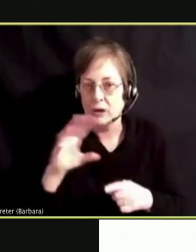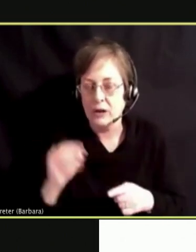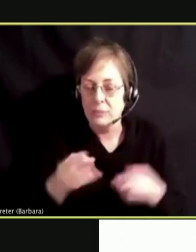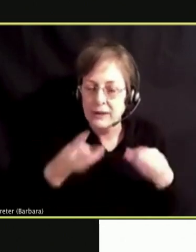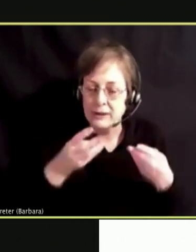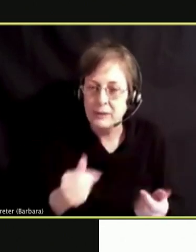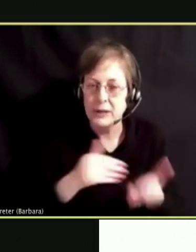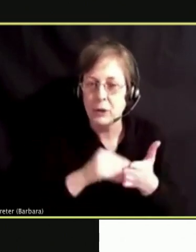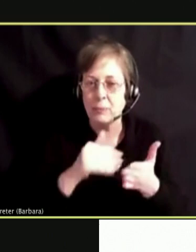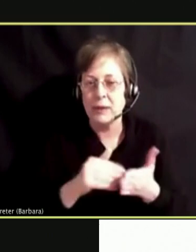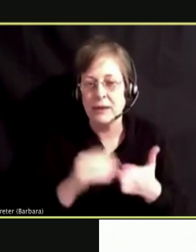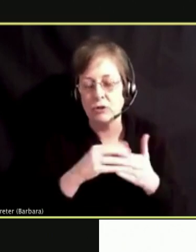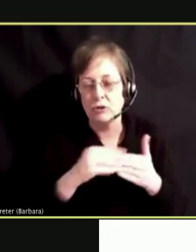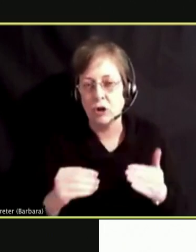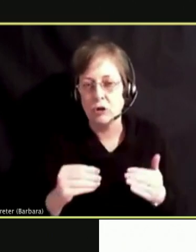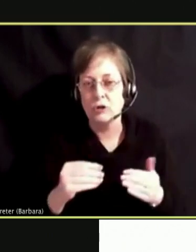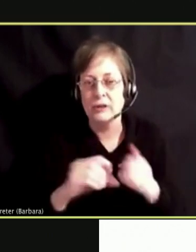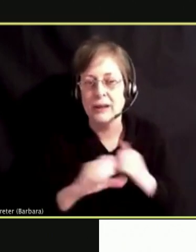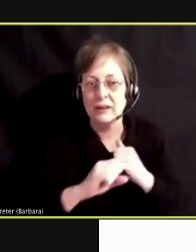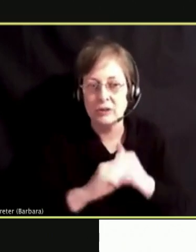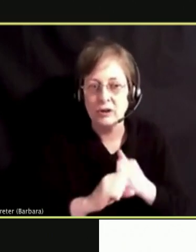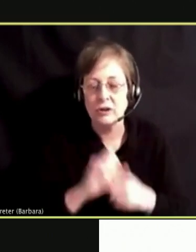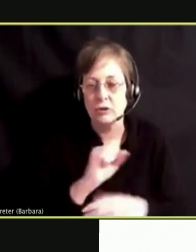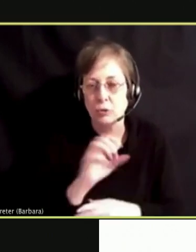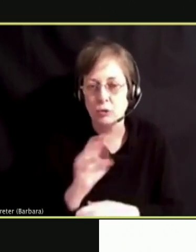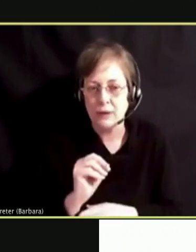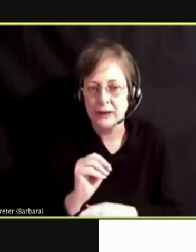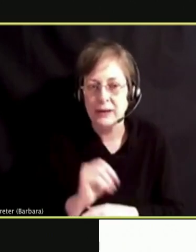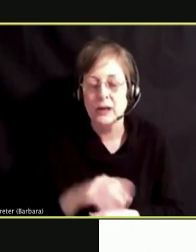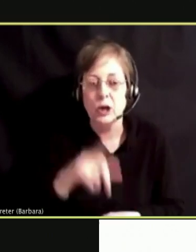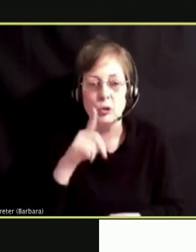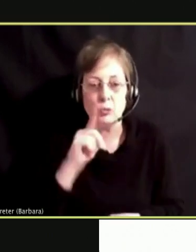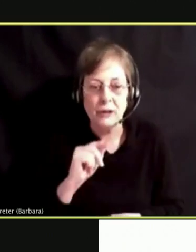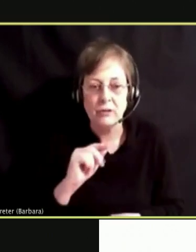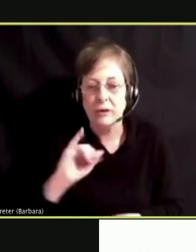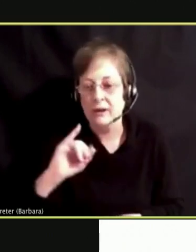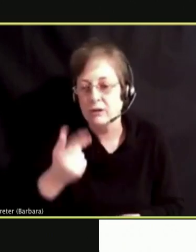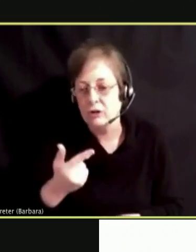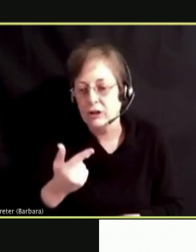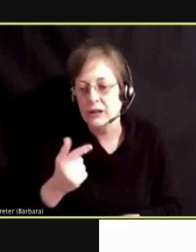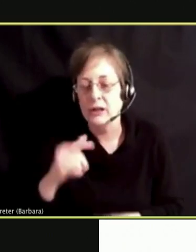PLATFORMS SUCH AS TWITTER, INSTAGRAM, YOUTUBE, PLATFORMS THEY KNOW USE OUR OWN TO MAKE SURE